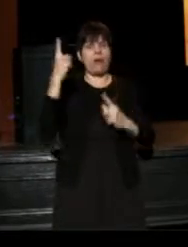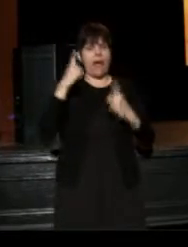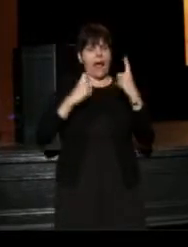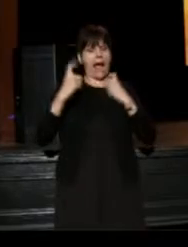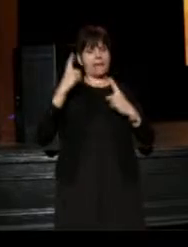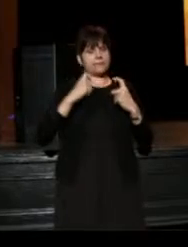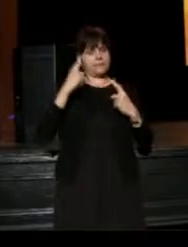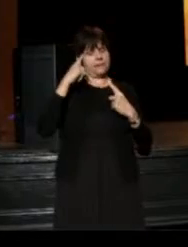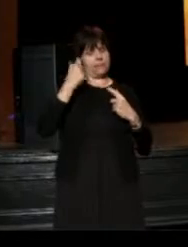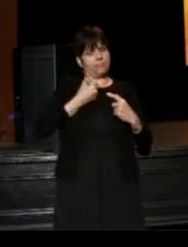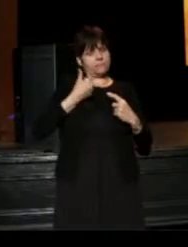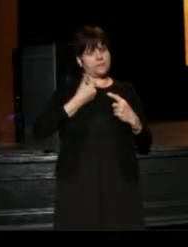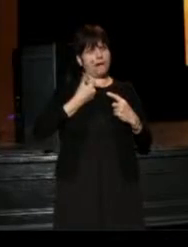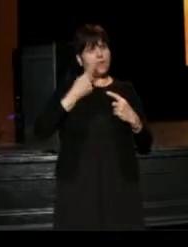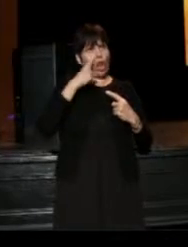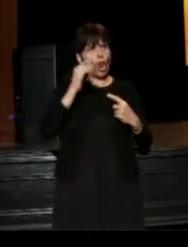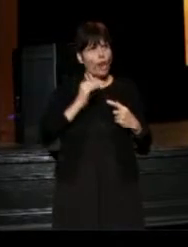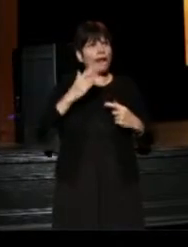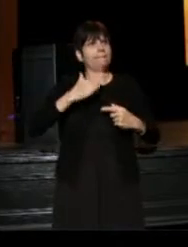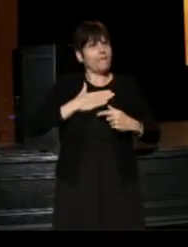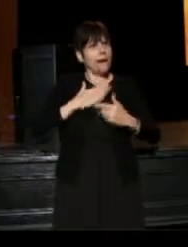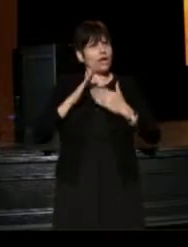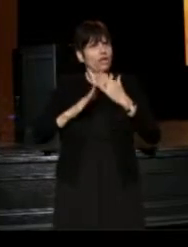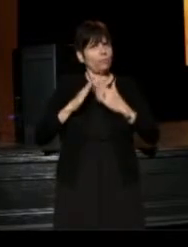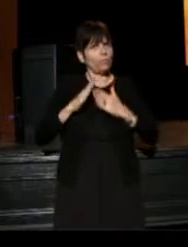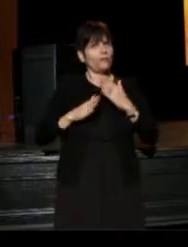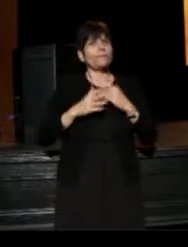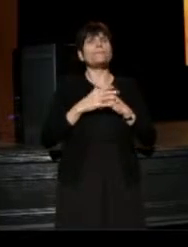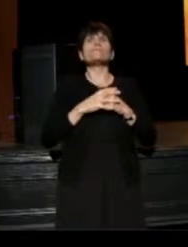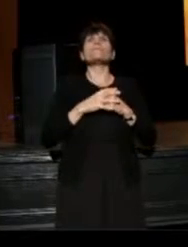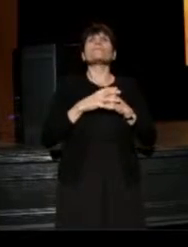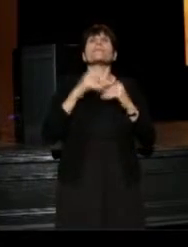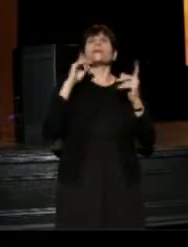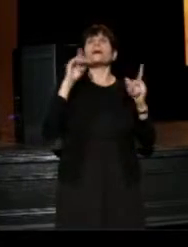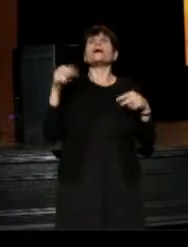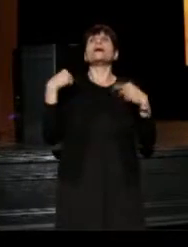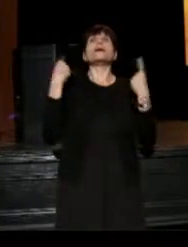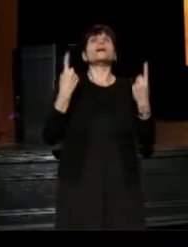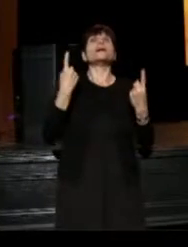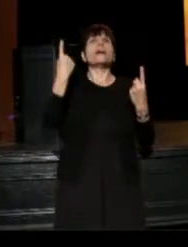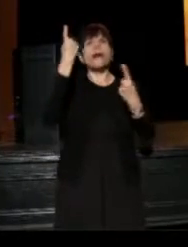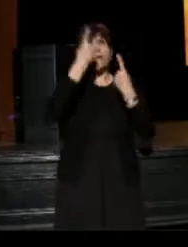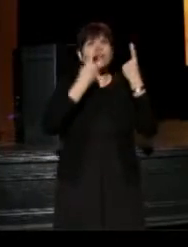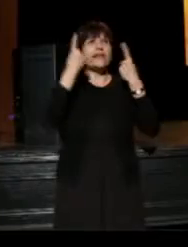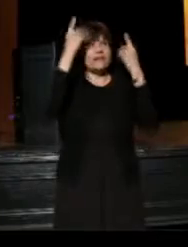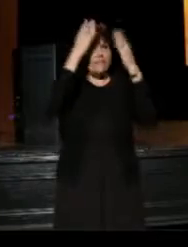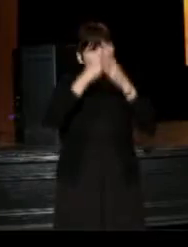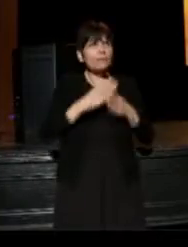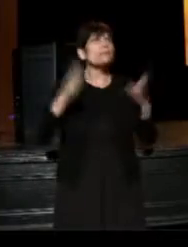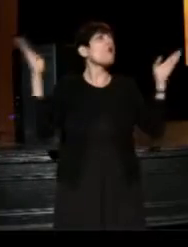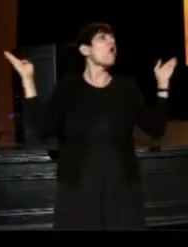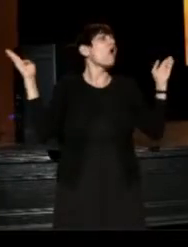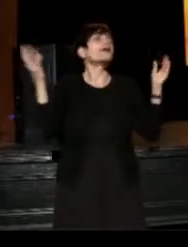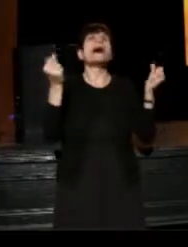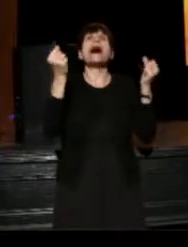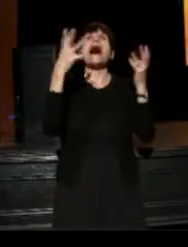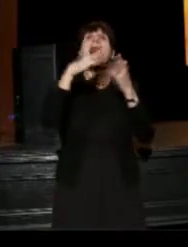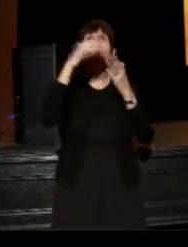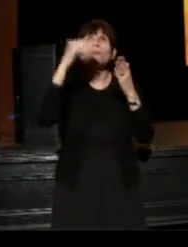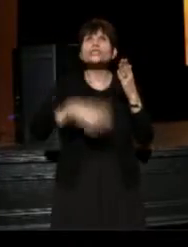and thinking for a long time the thinking had been very broad, you know, how many students are we reaching?